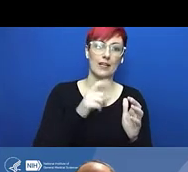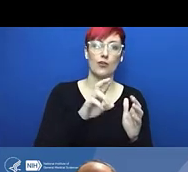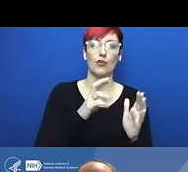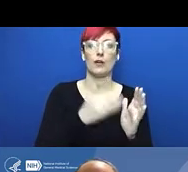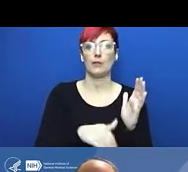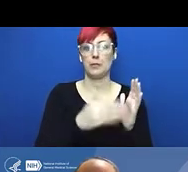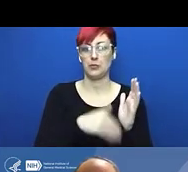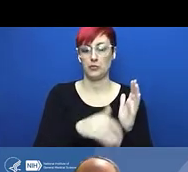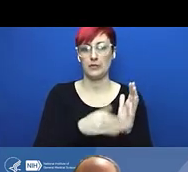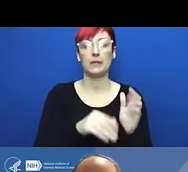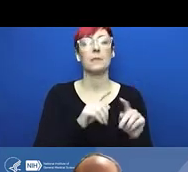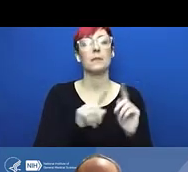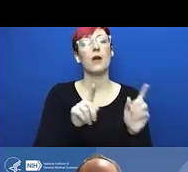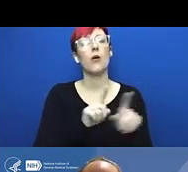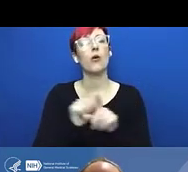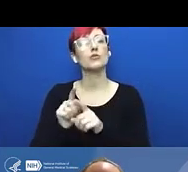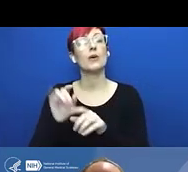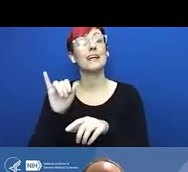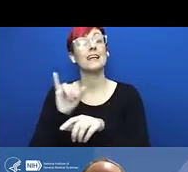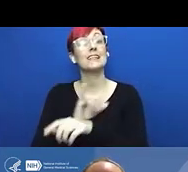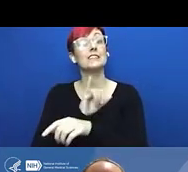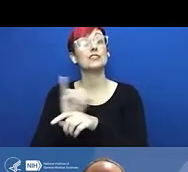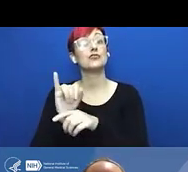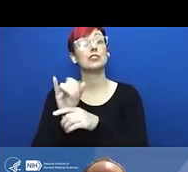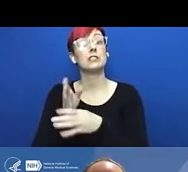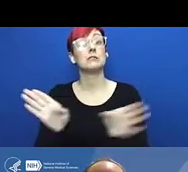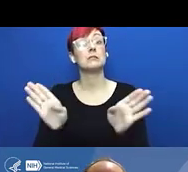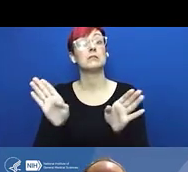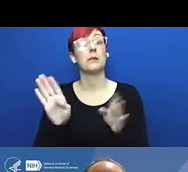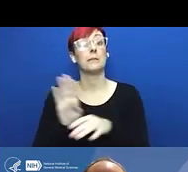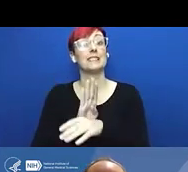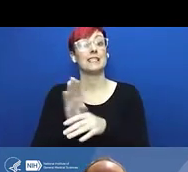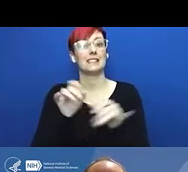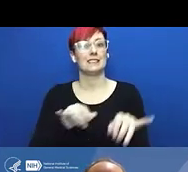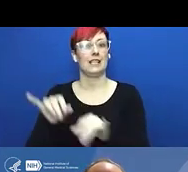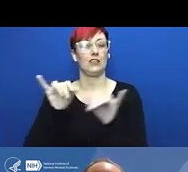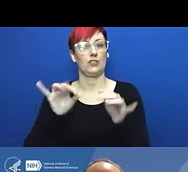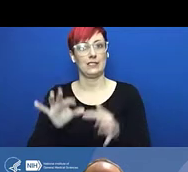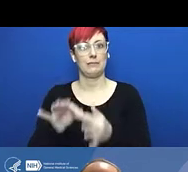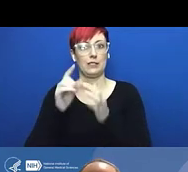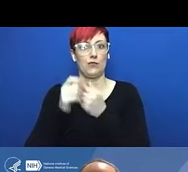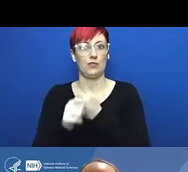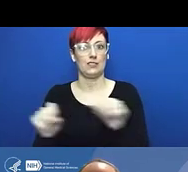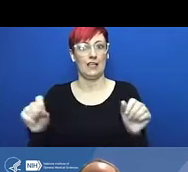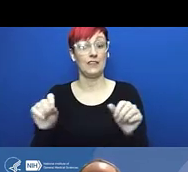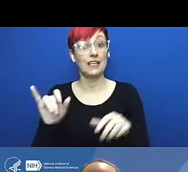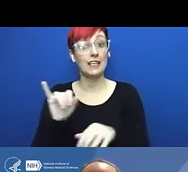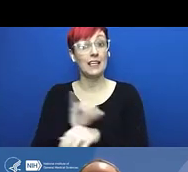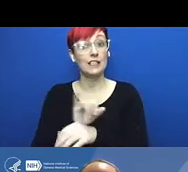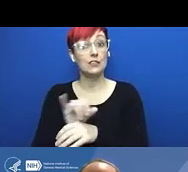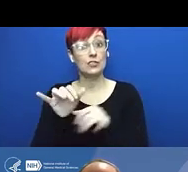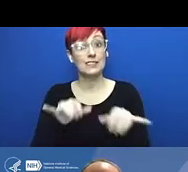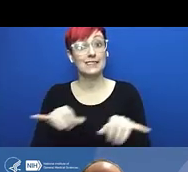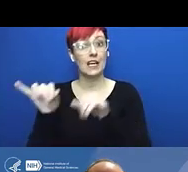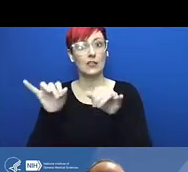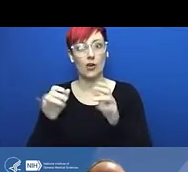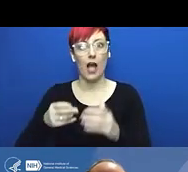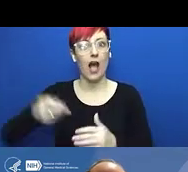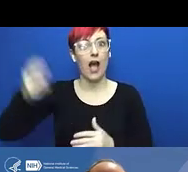that this problem of lab safety and significant accidents is limited to chemistry, that's clearly not the case.